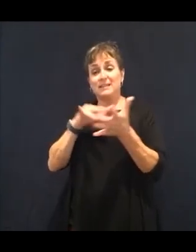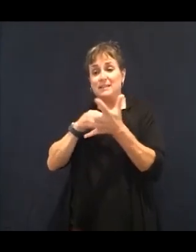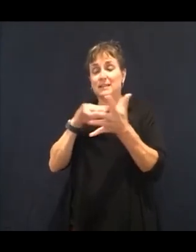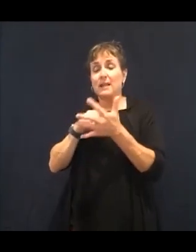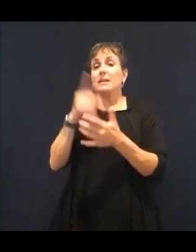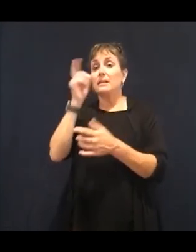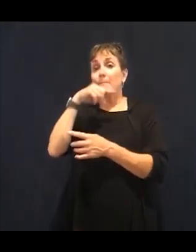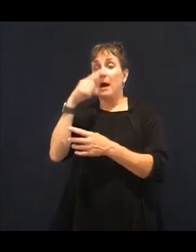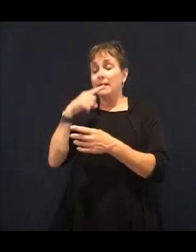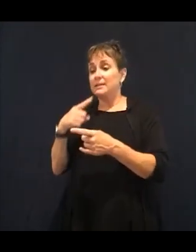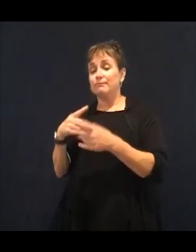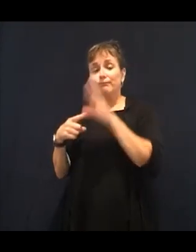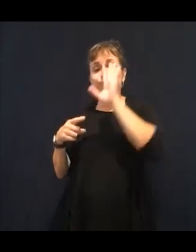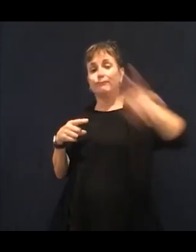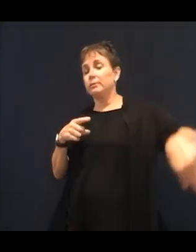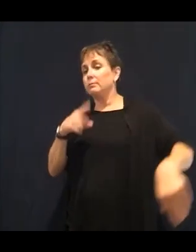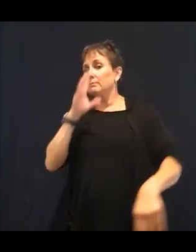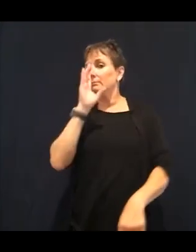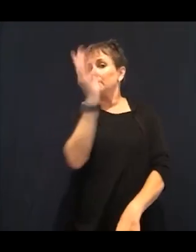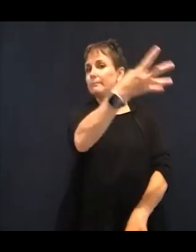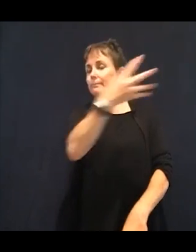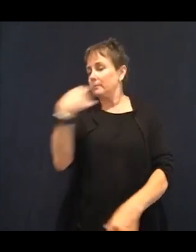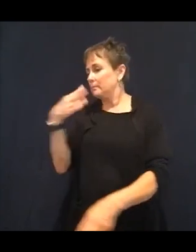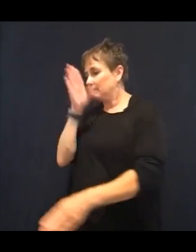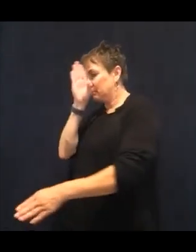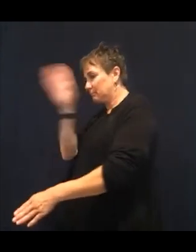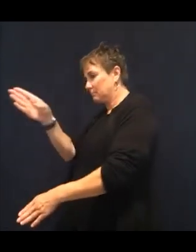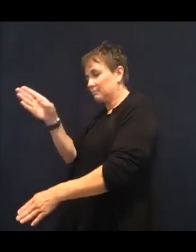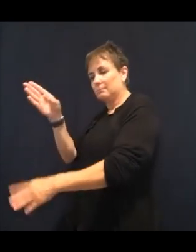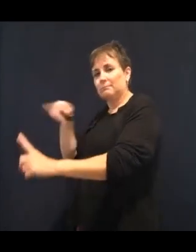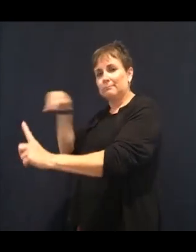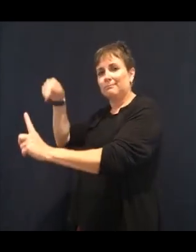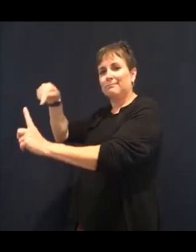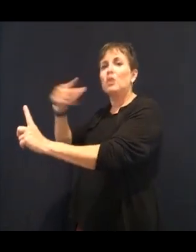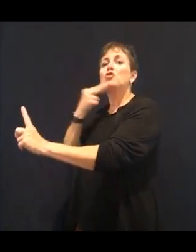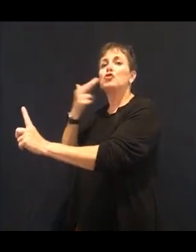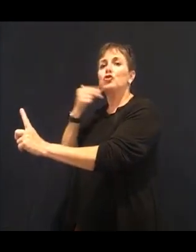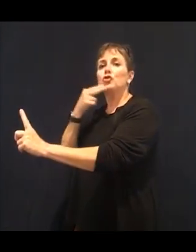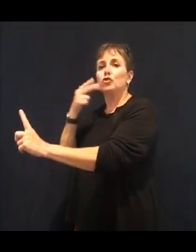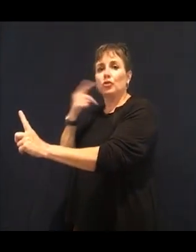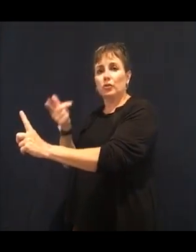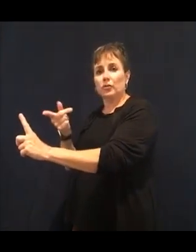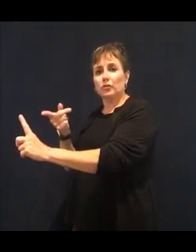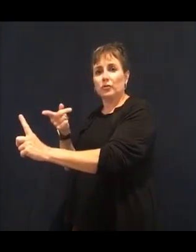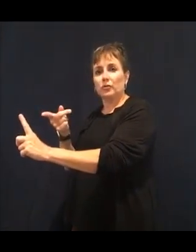is eight times more addictive. Then cocaine was.